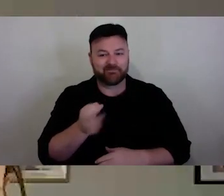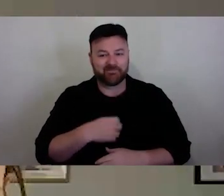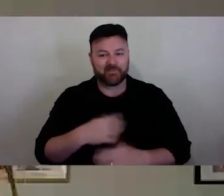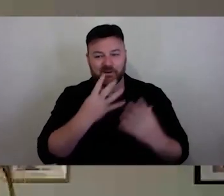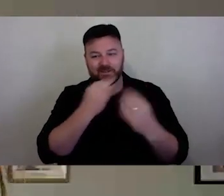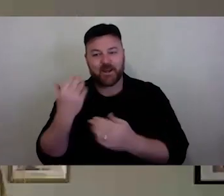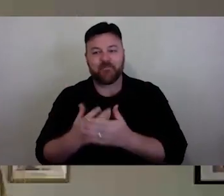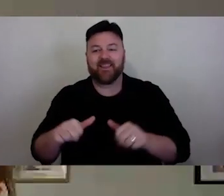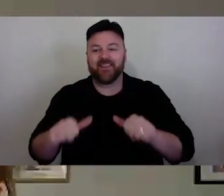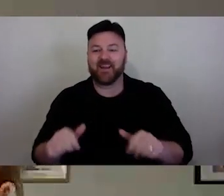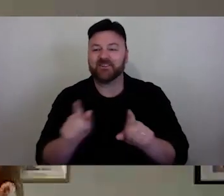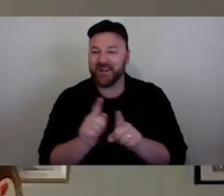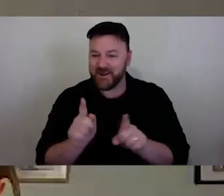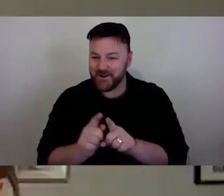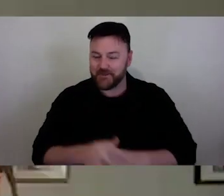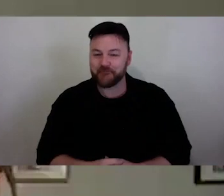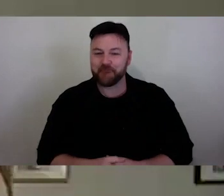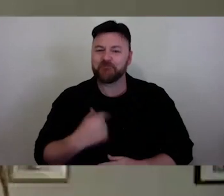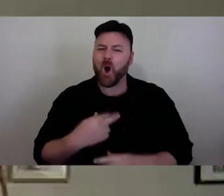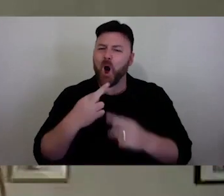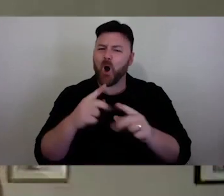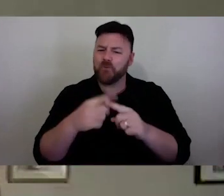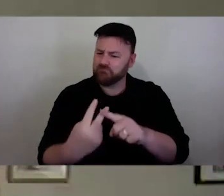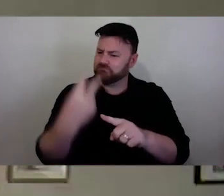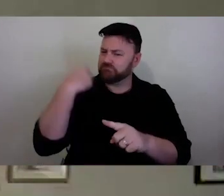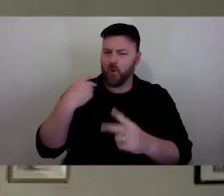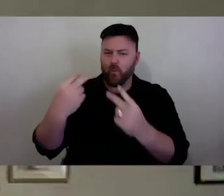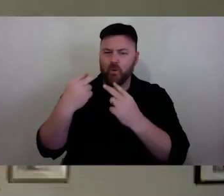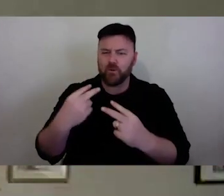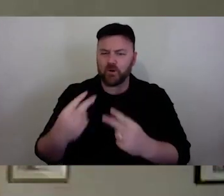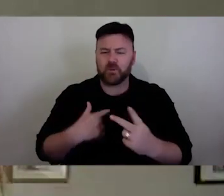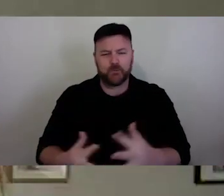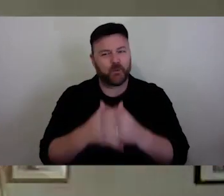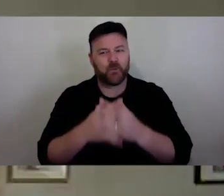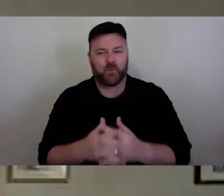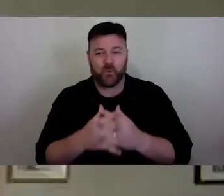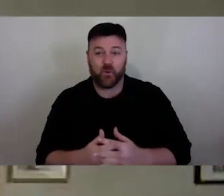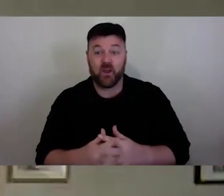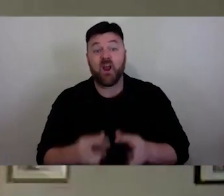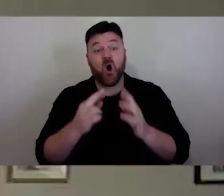We hope that you have found this series to be useful and that you are able to join the session that has you feel are relevant to you and